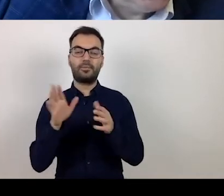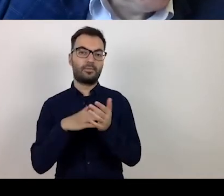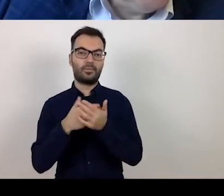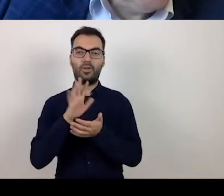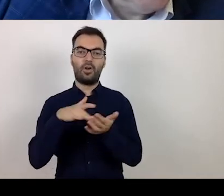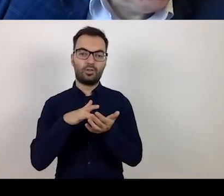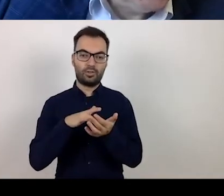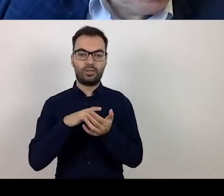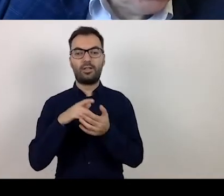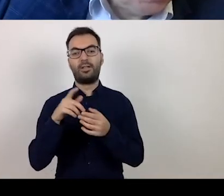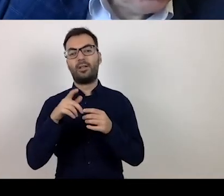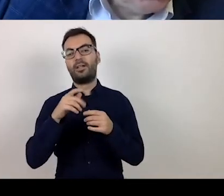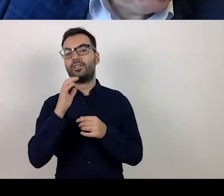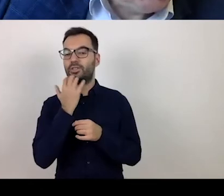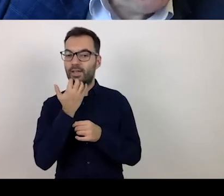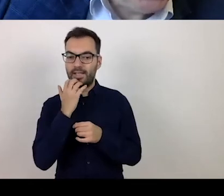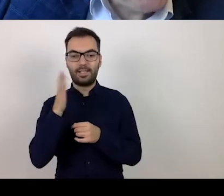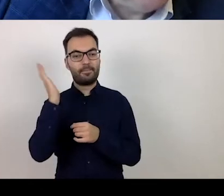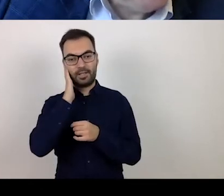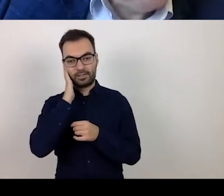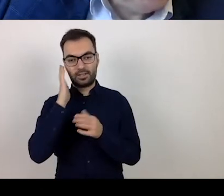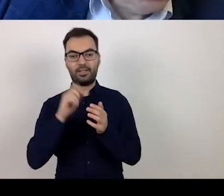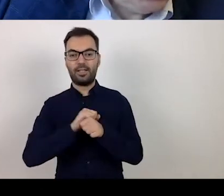a centre, common room, flat. All these are places of support.